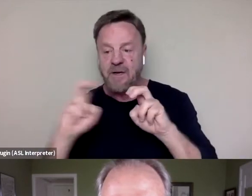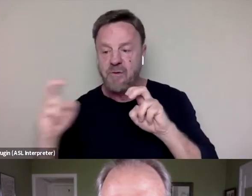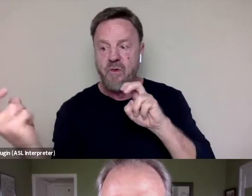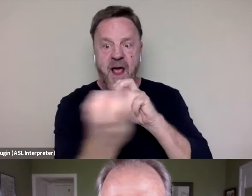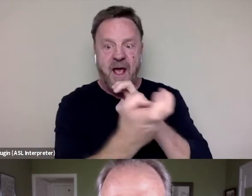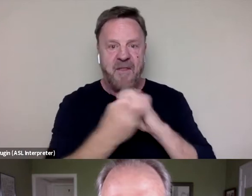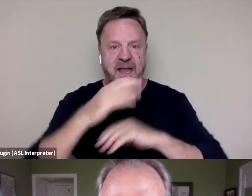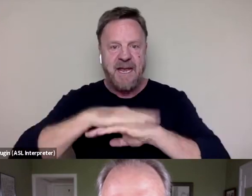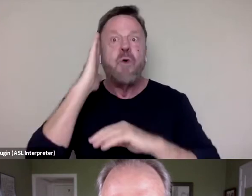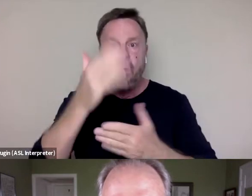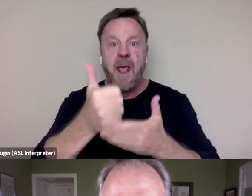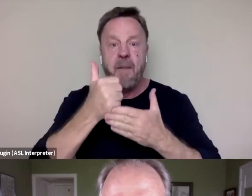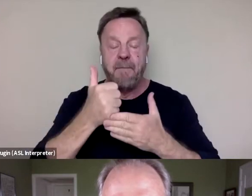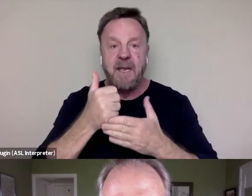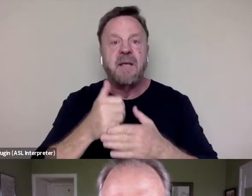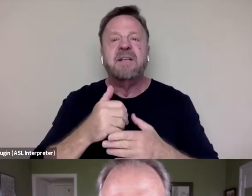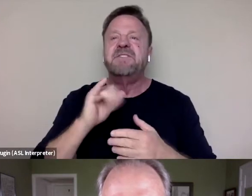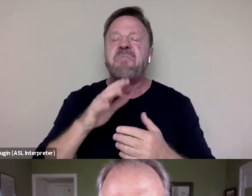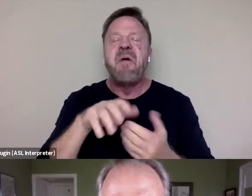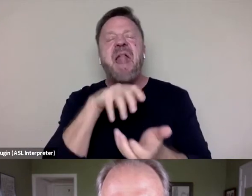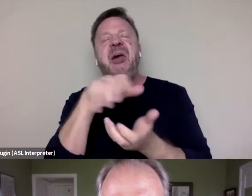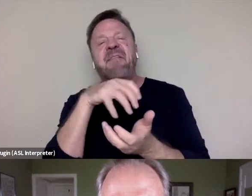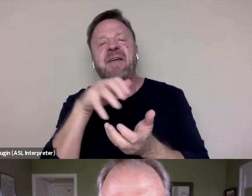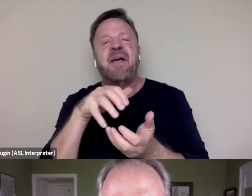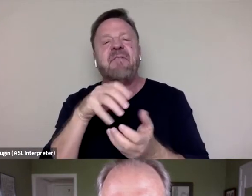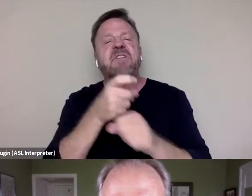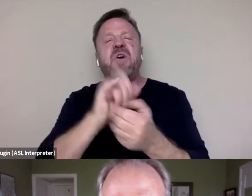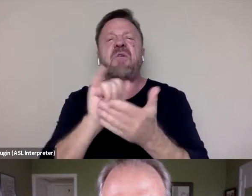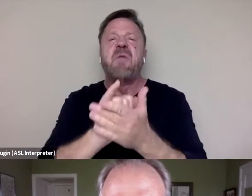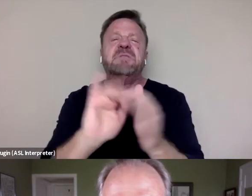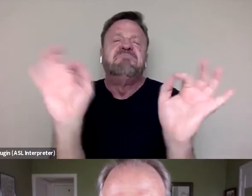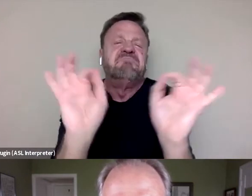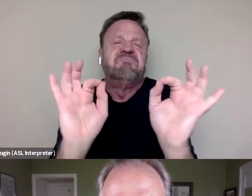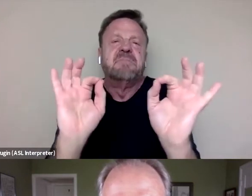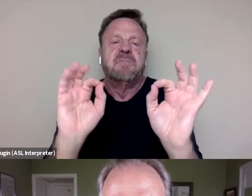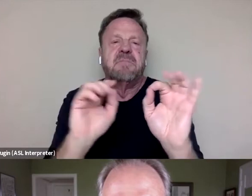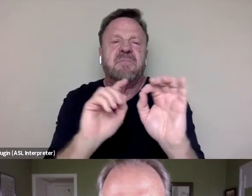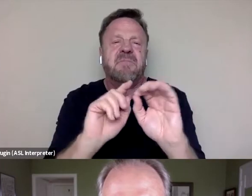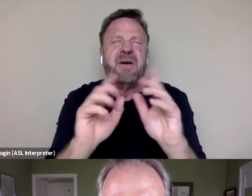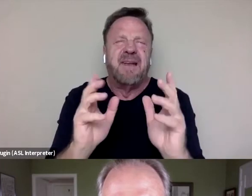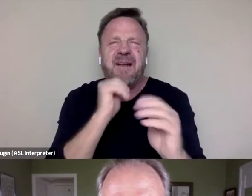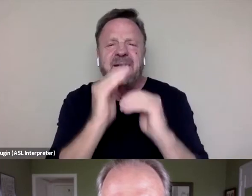So by laughing at the joke that was benign but, meh. I, as a 23-year-old, 24-year-old woman,